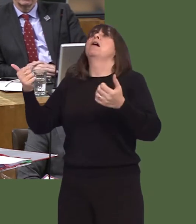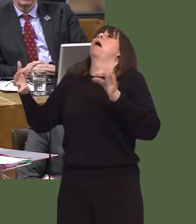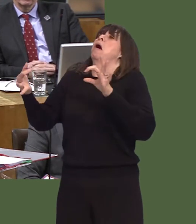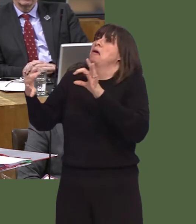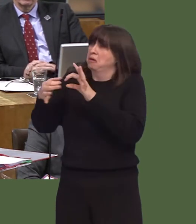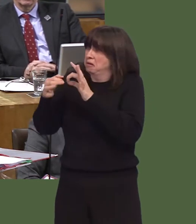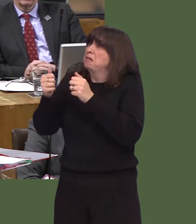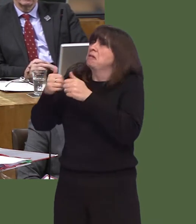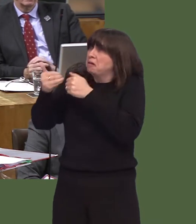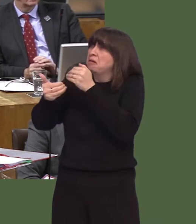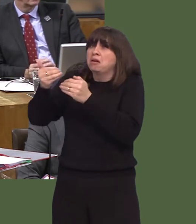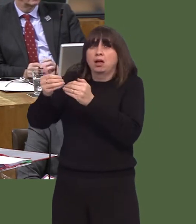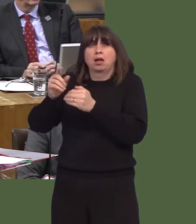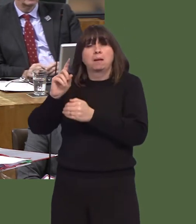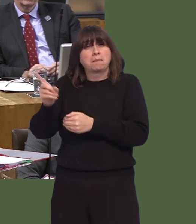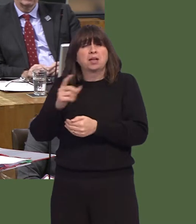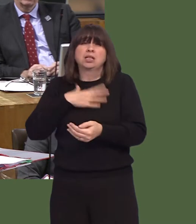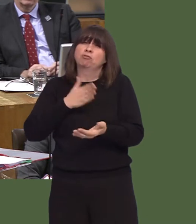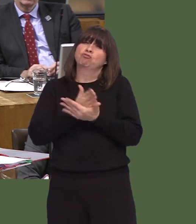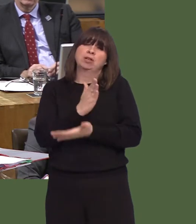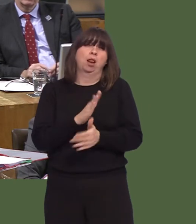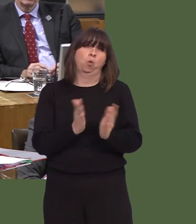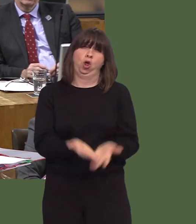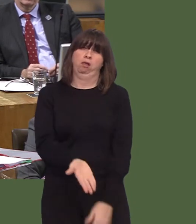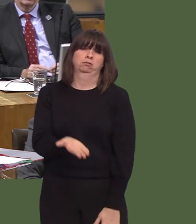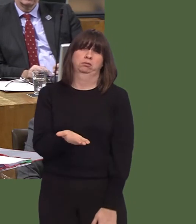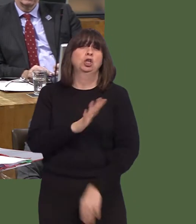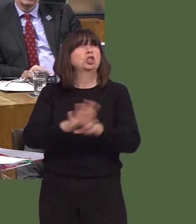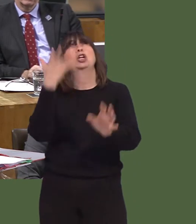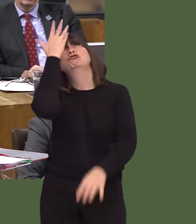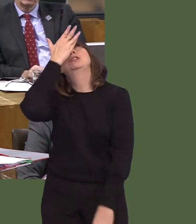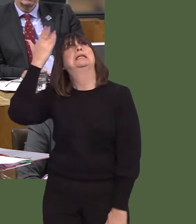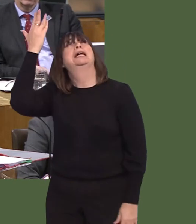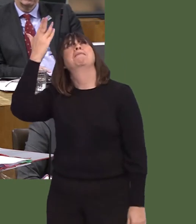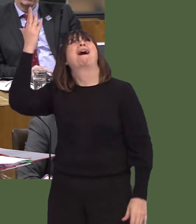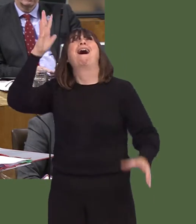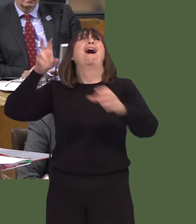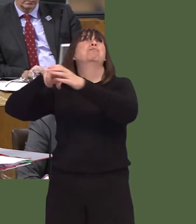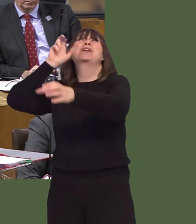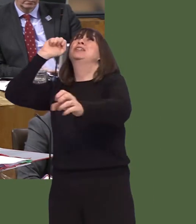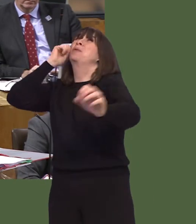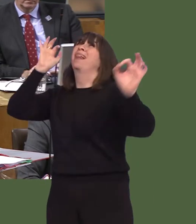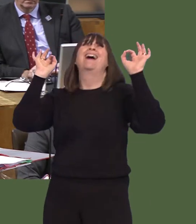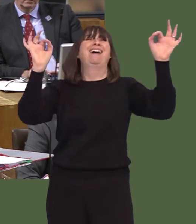to the Member: it's important to be realistic and not be a fantasist when it comes to Brexit.